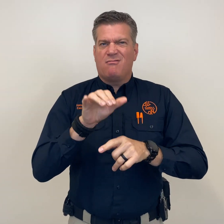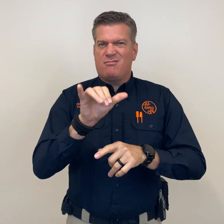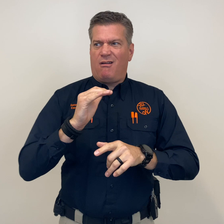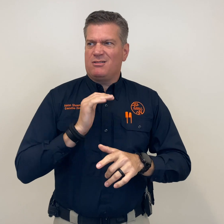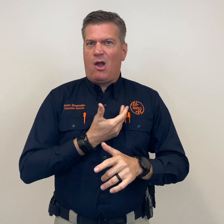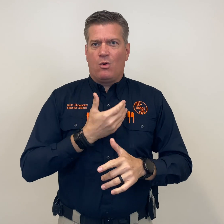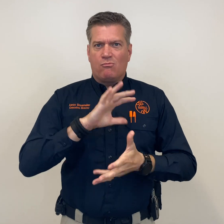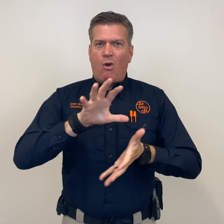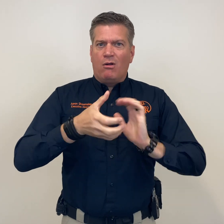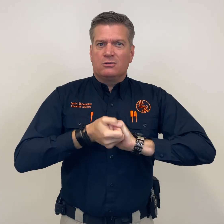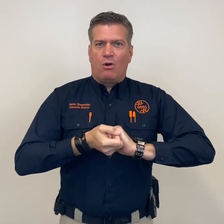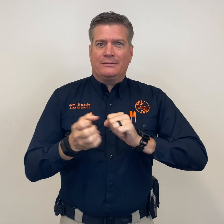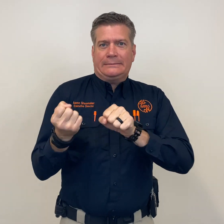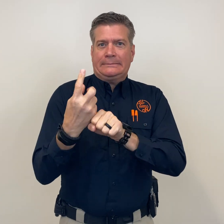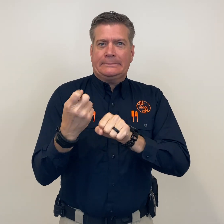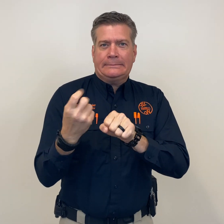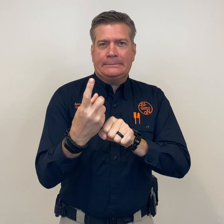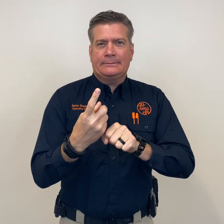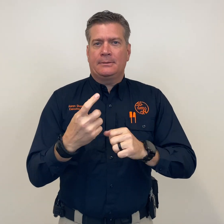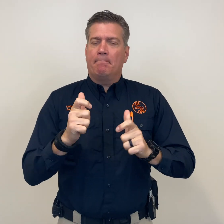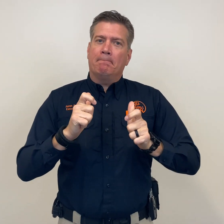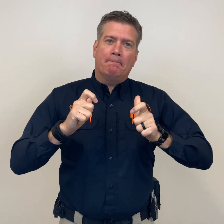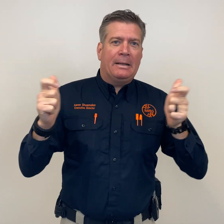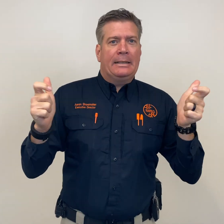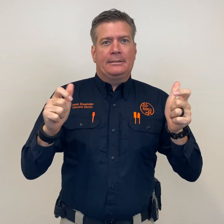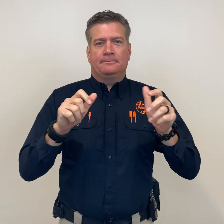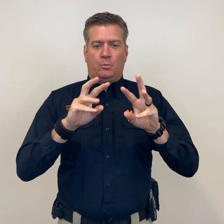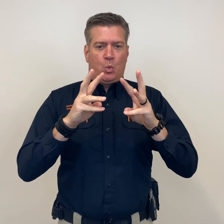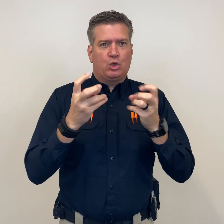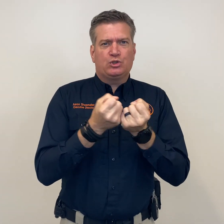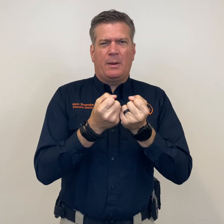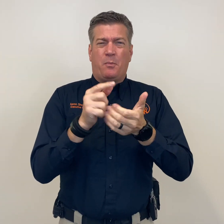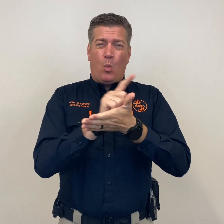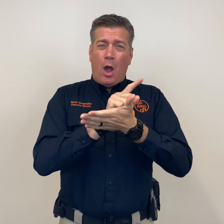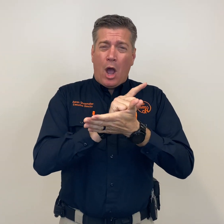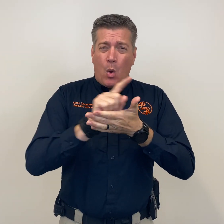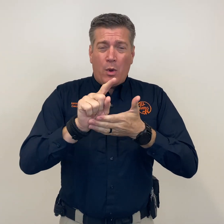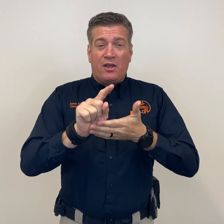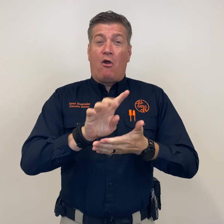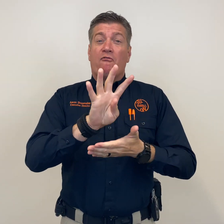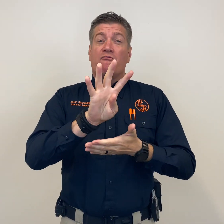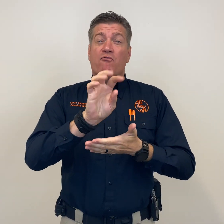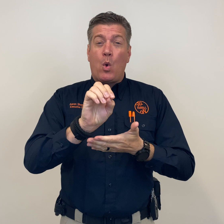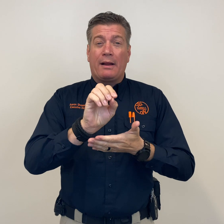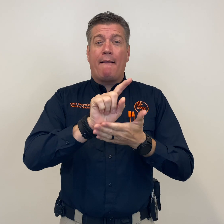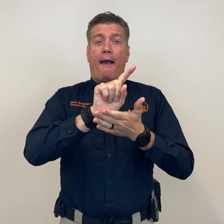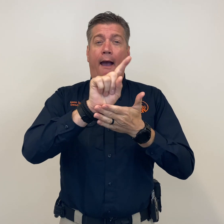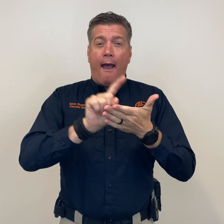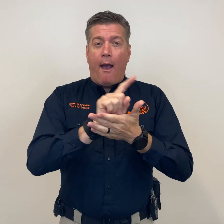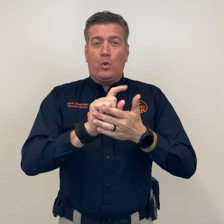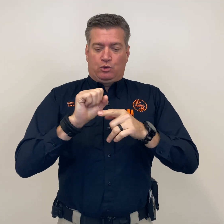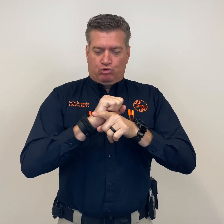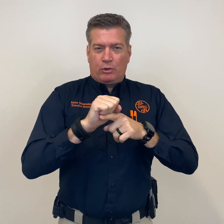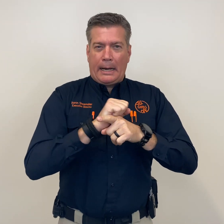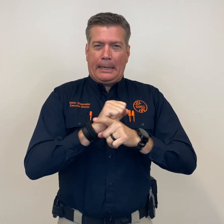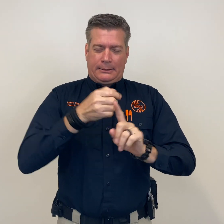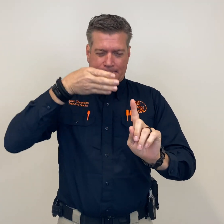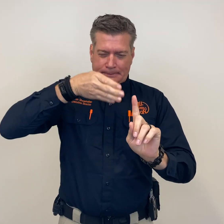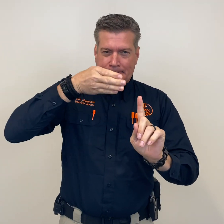Interpreter Training. This is All Hands On annual workshop 40 hours of specific